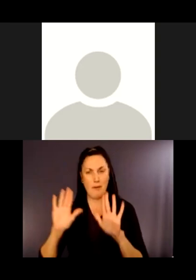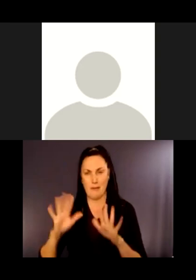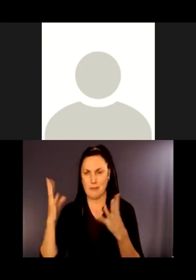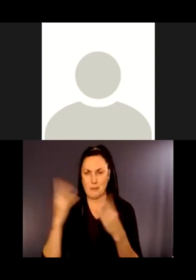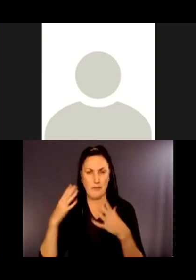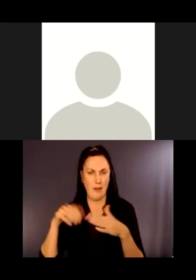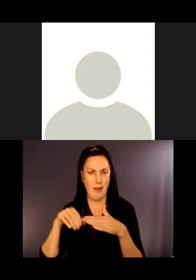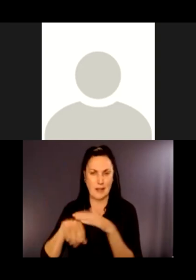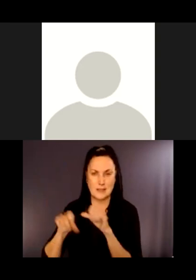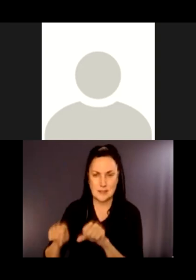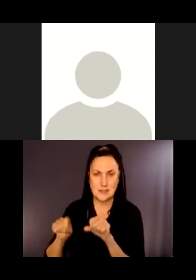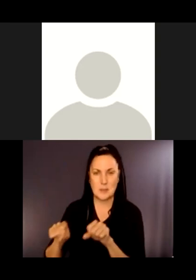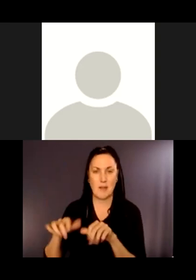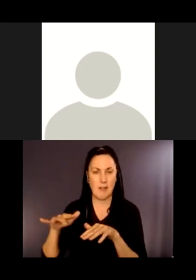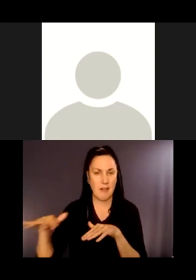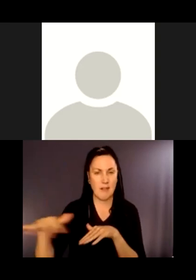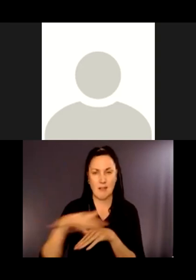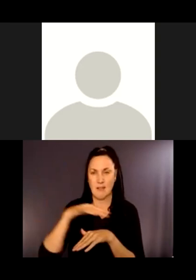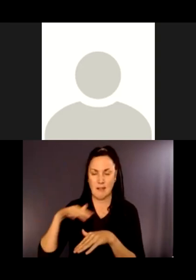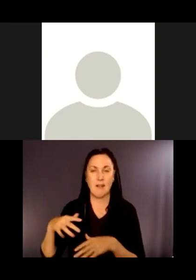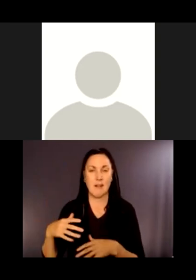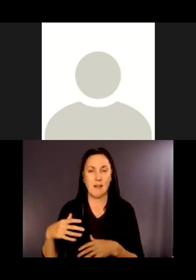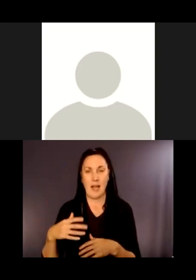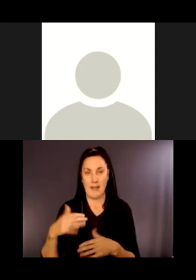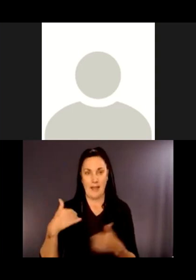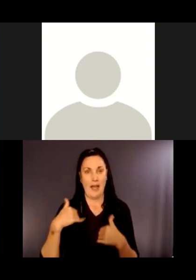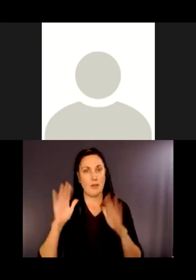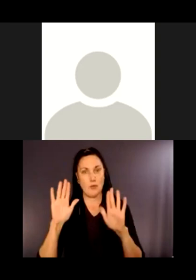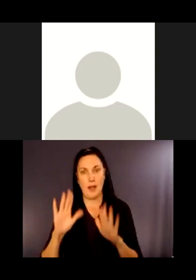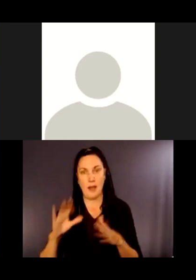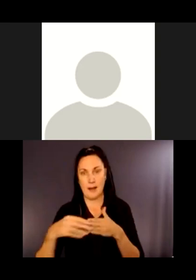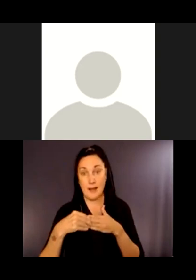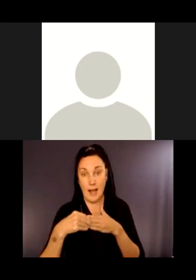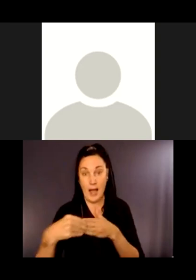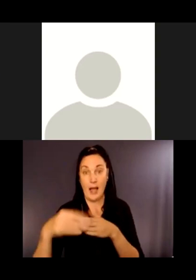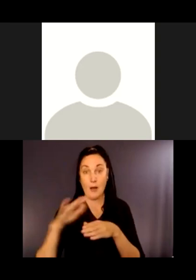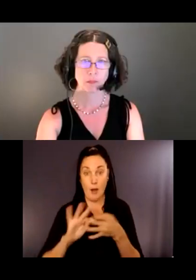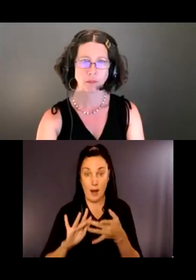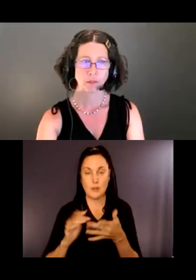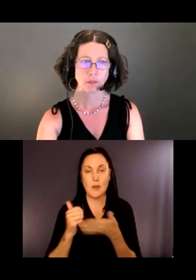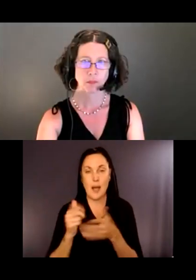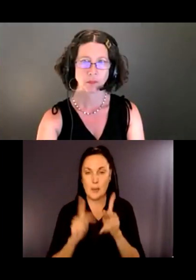They have a great trail guide to help people, as Madeleine said, plan their trips and enjoy their trips.